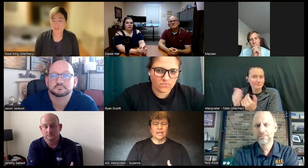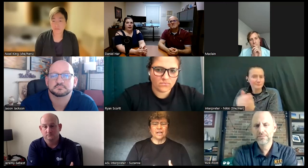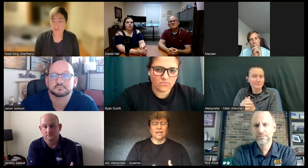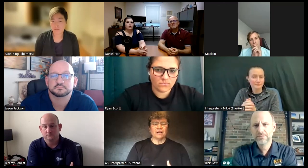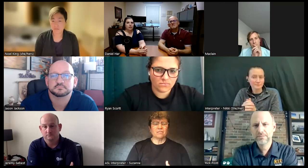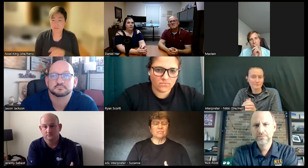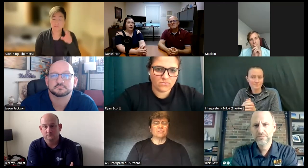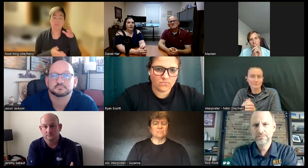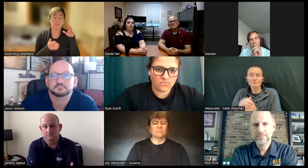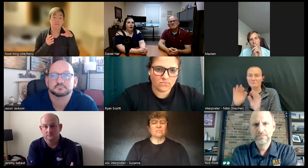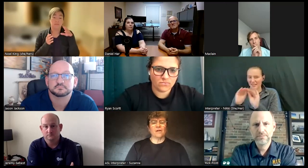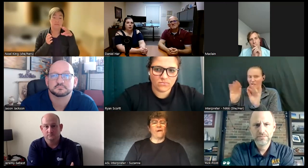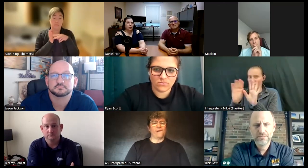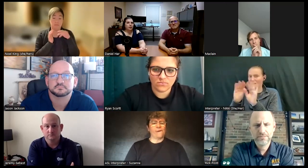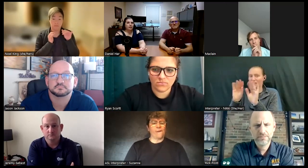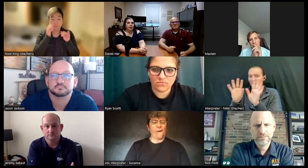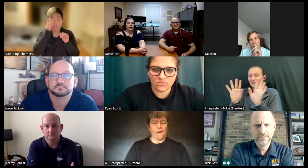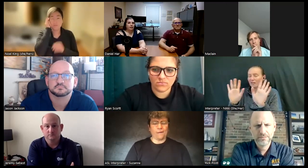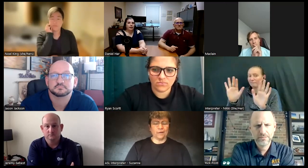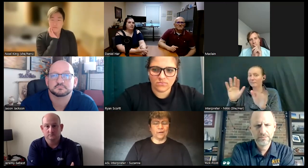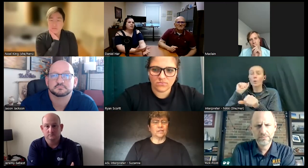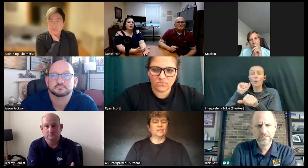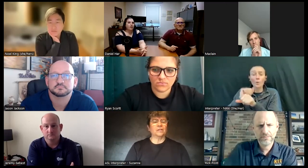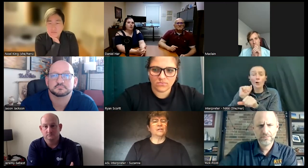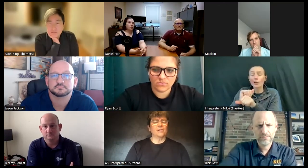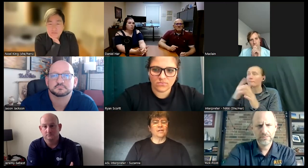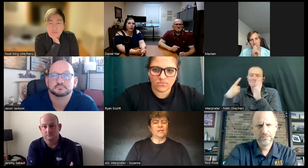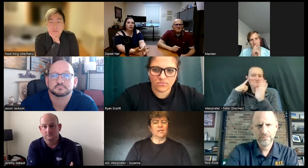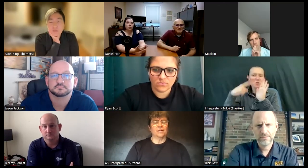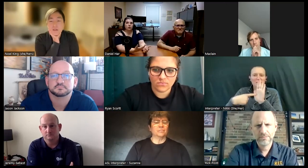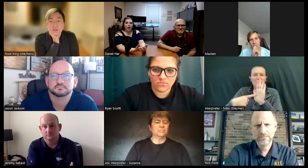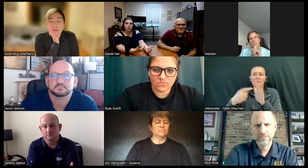Angela to clarify if um you're working at like under an employer do you have